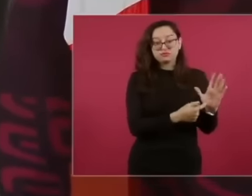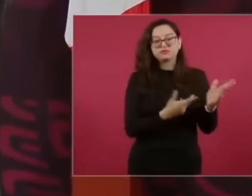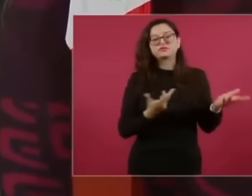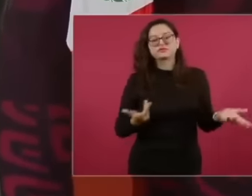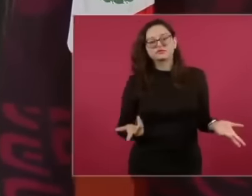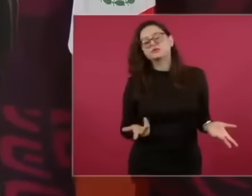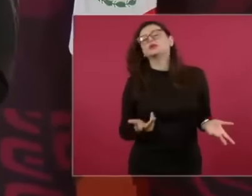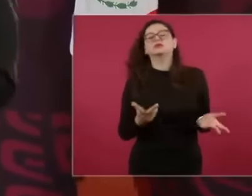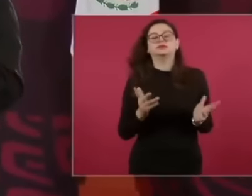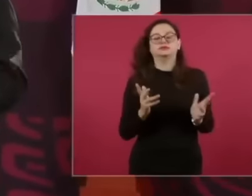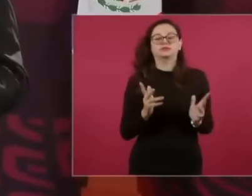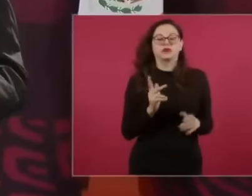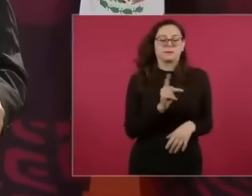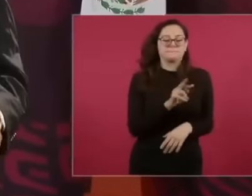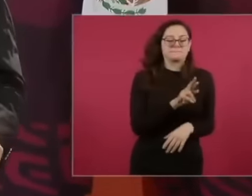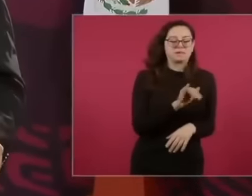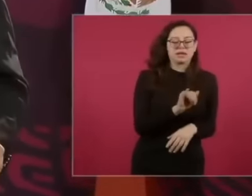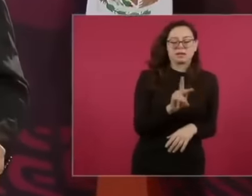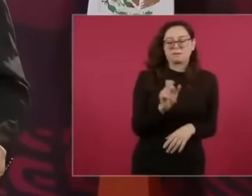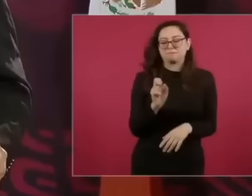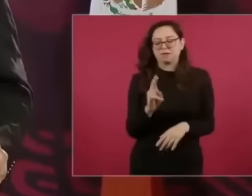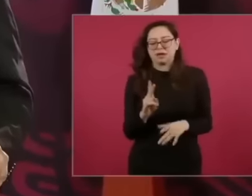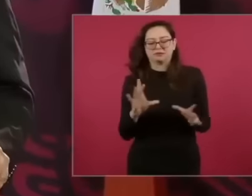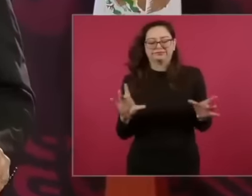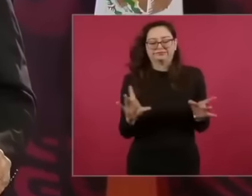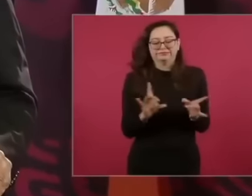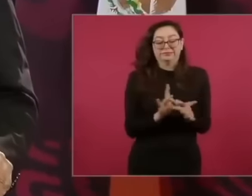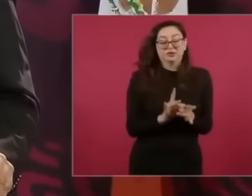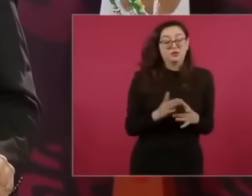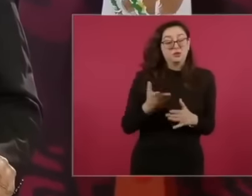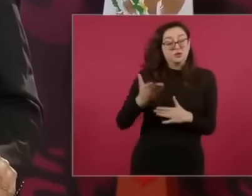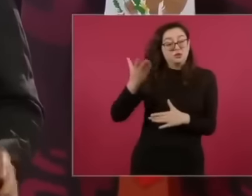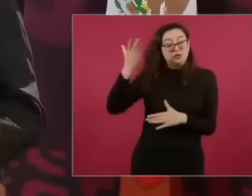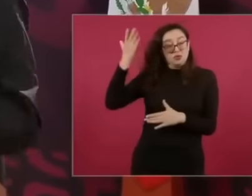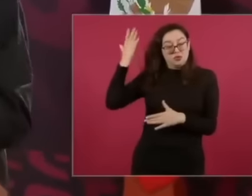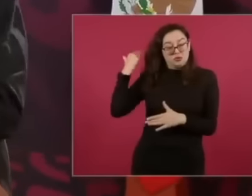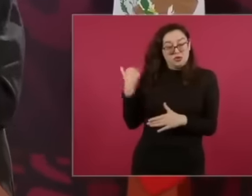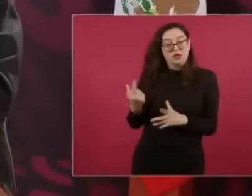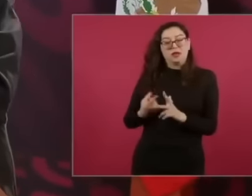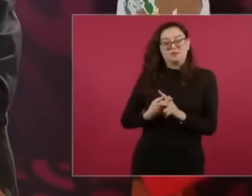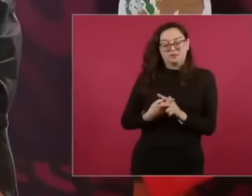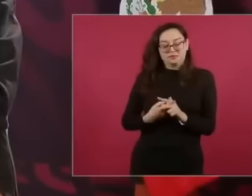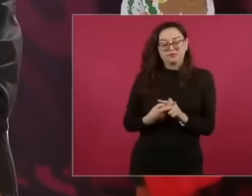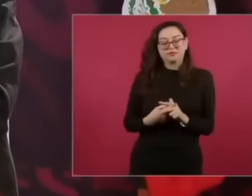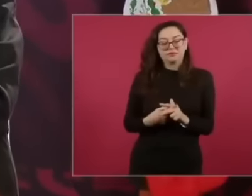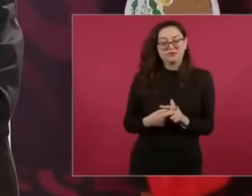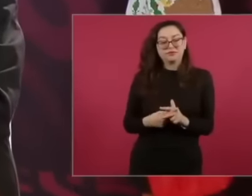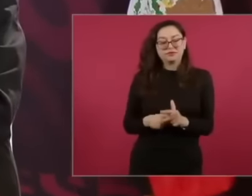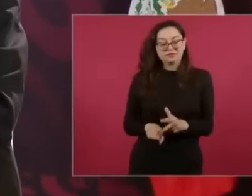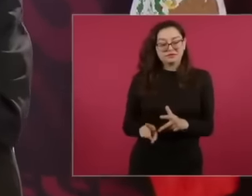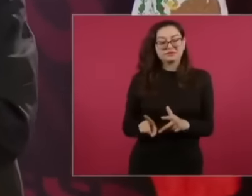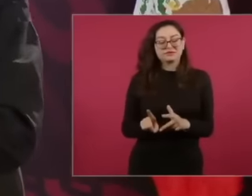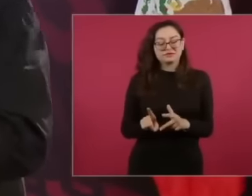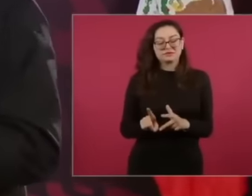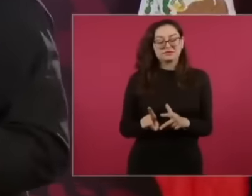Salinas they called him the